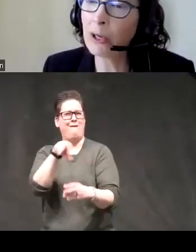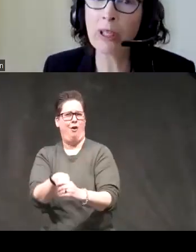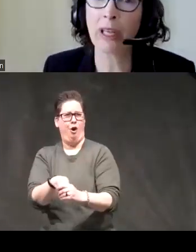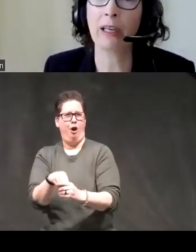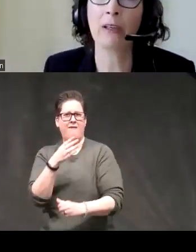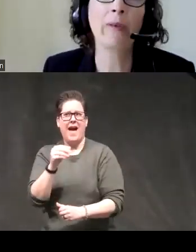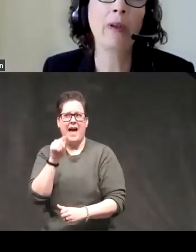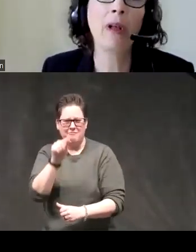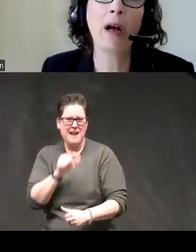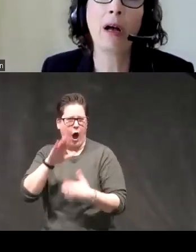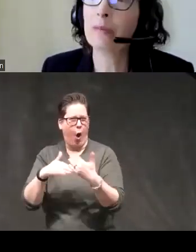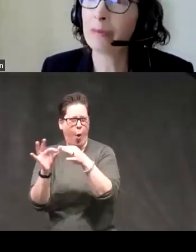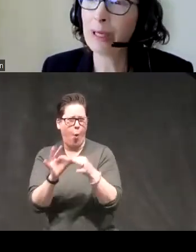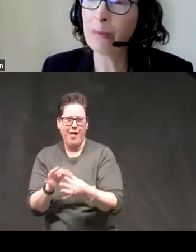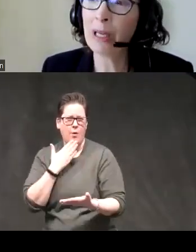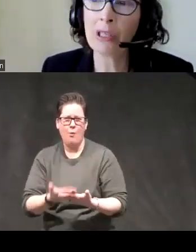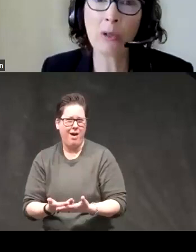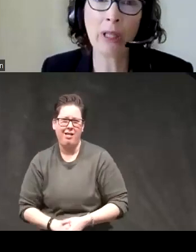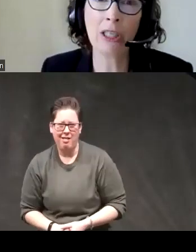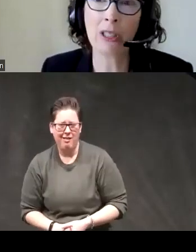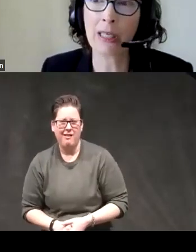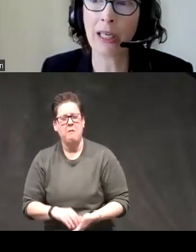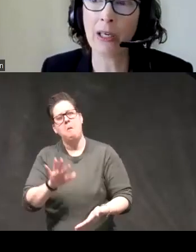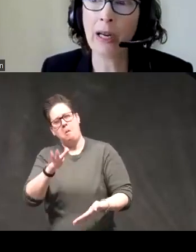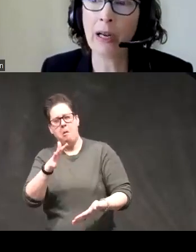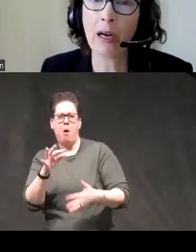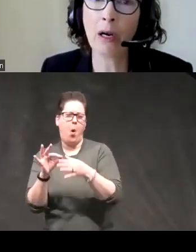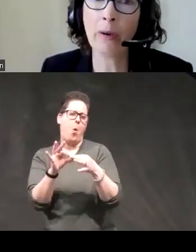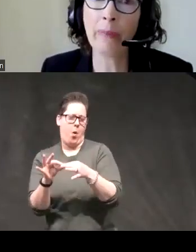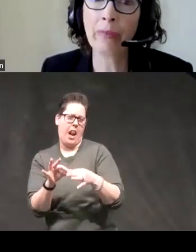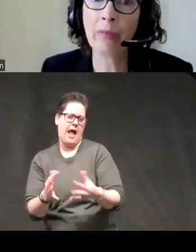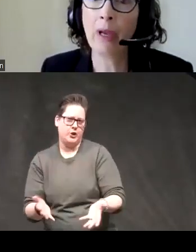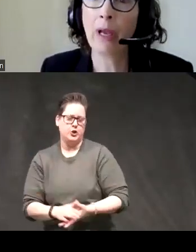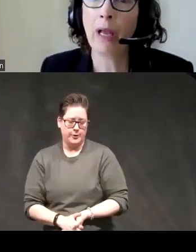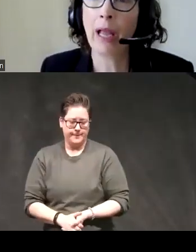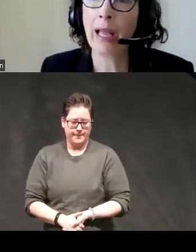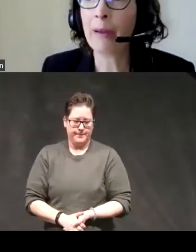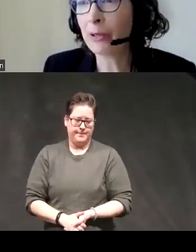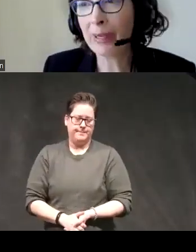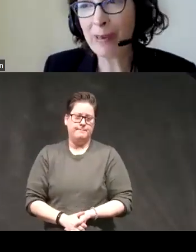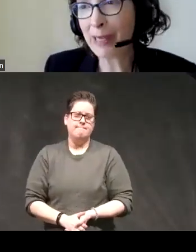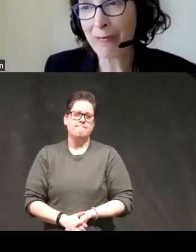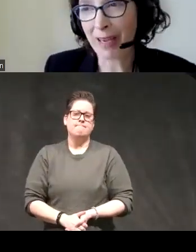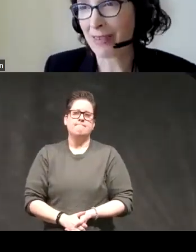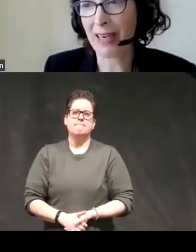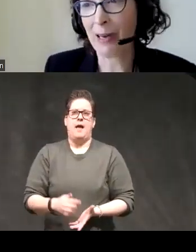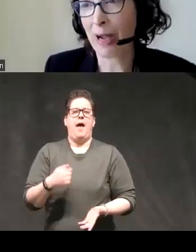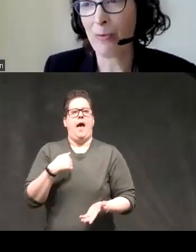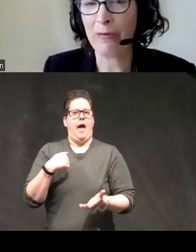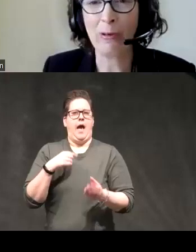correlated pretty modest correlations here um and I'm only really fascinated by one